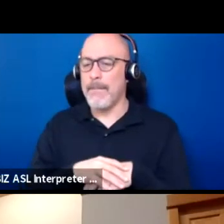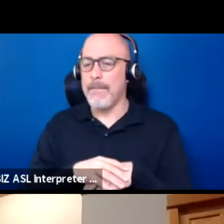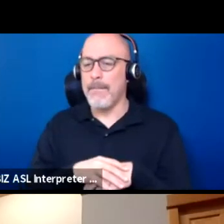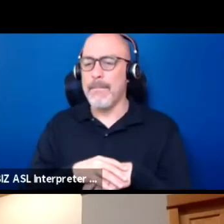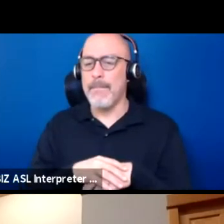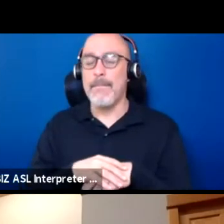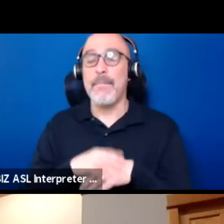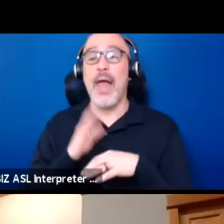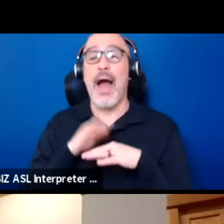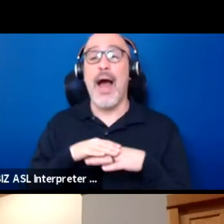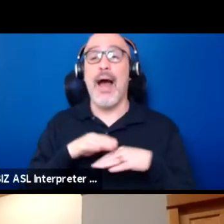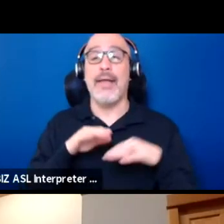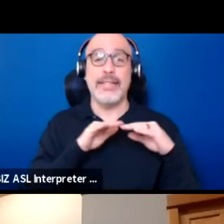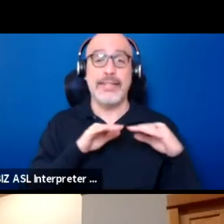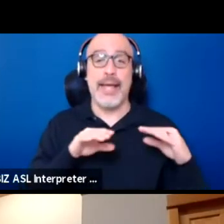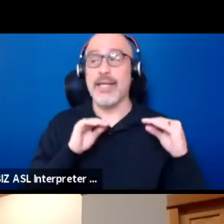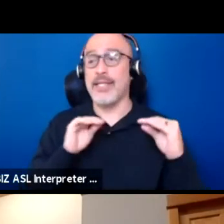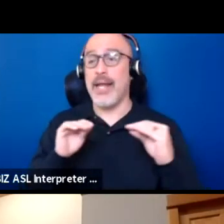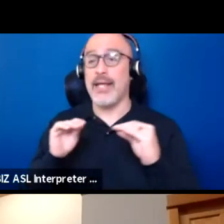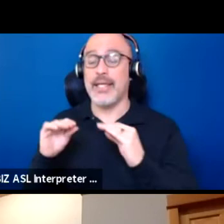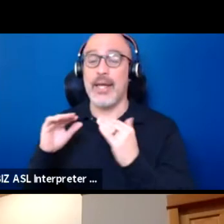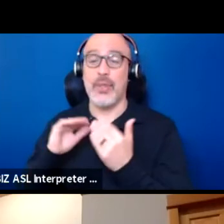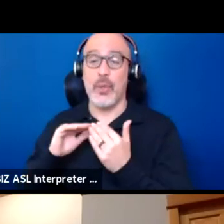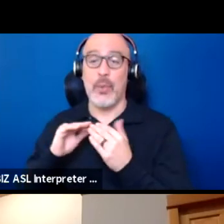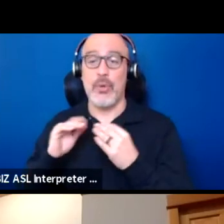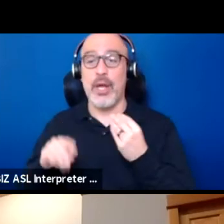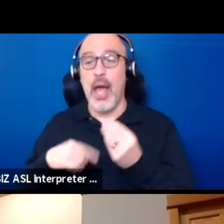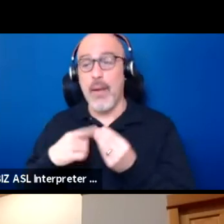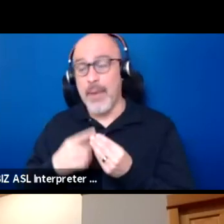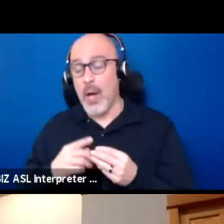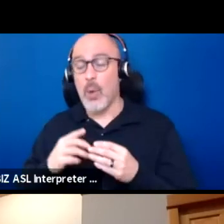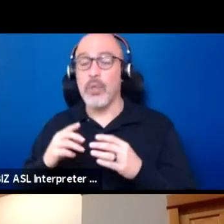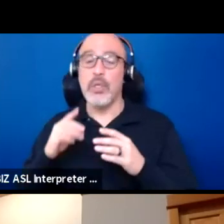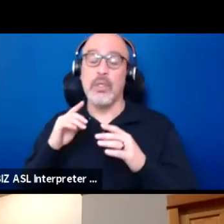and educating the community about social justice issues